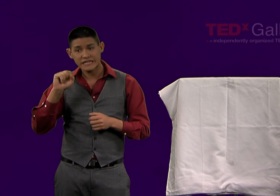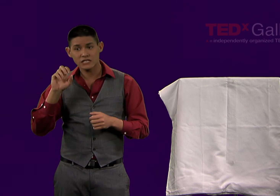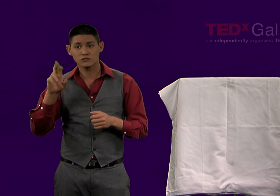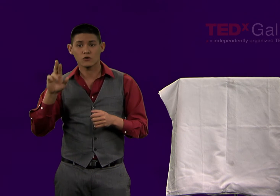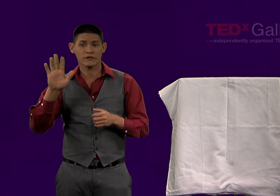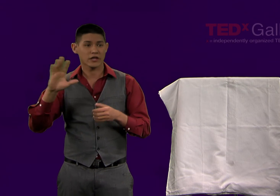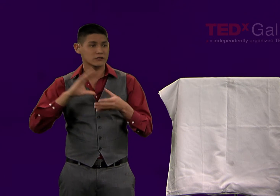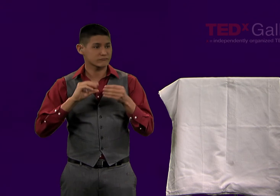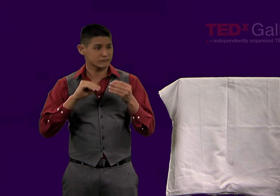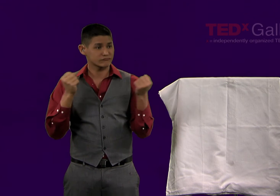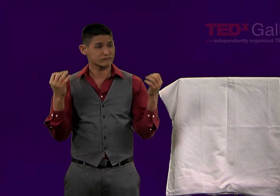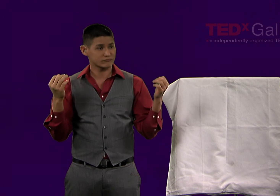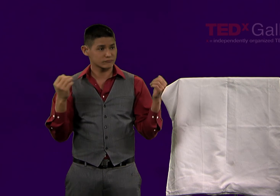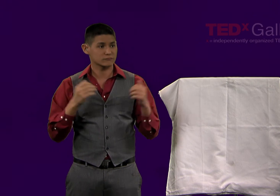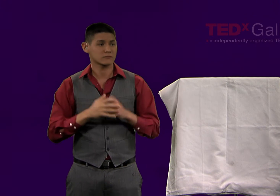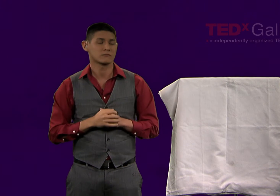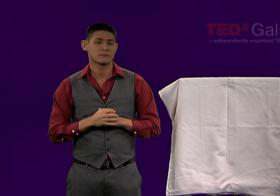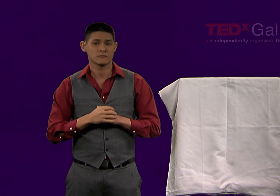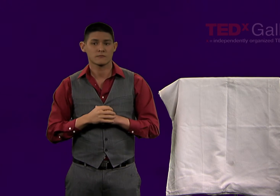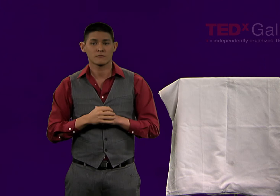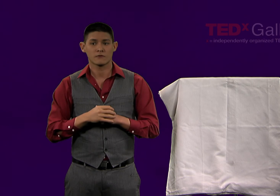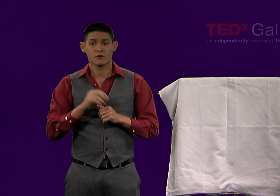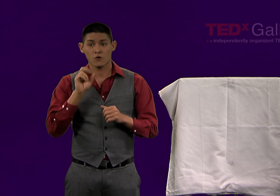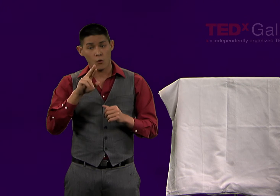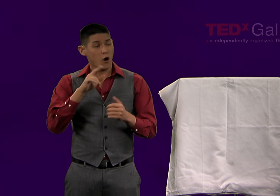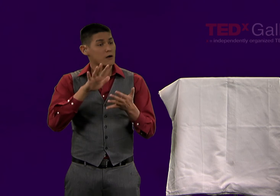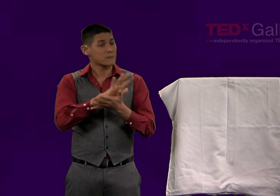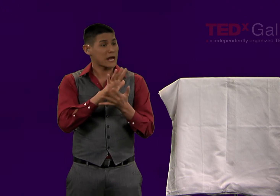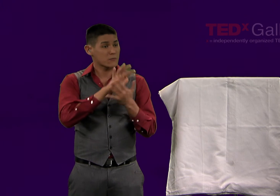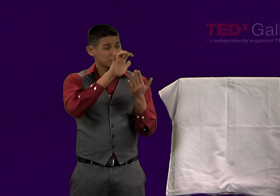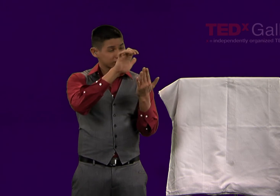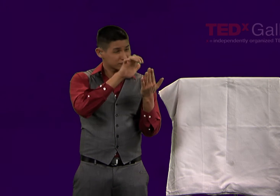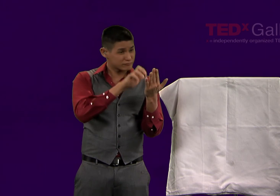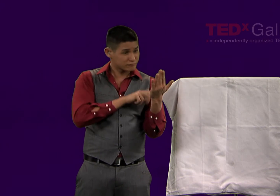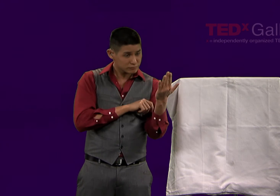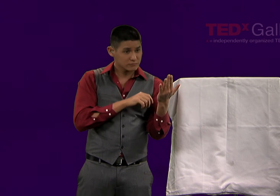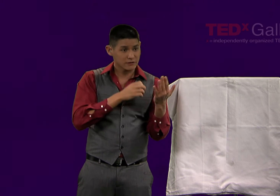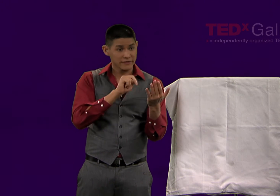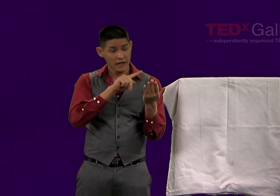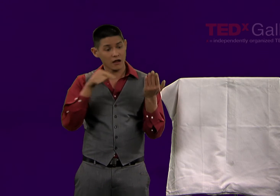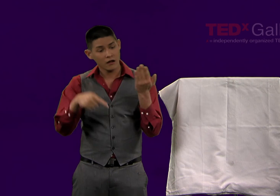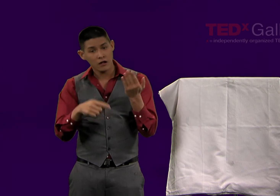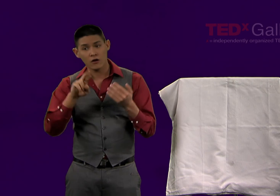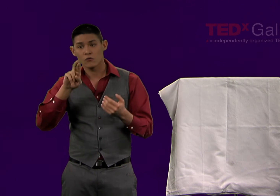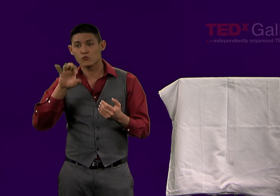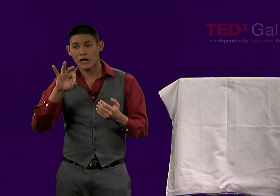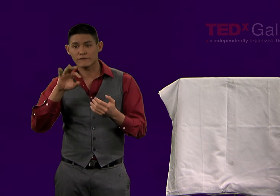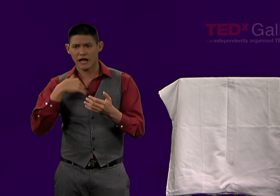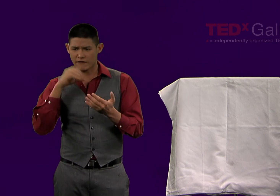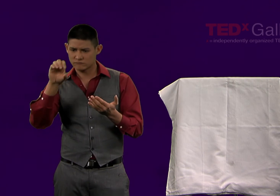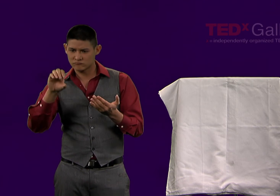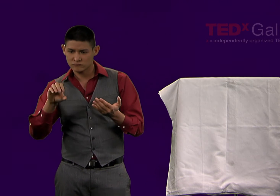that include their thesis statement or whatever section they would like to make accessible in that way.